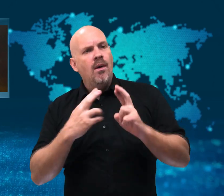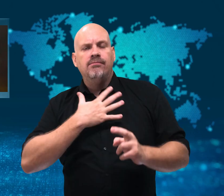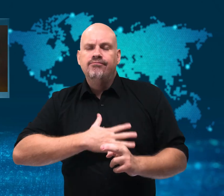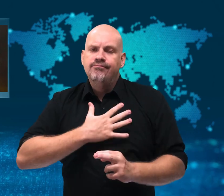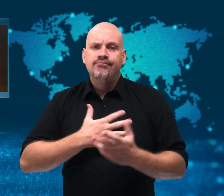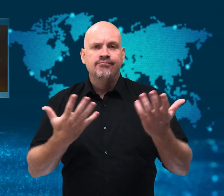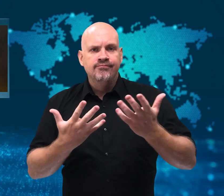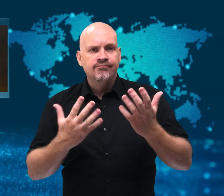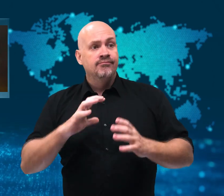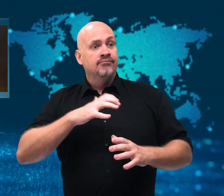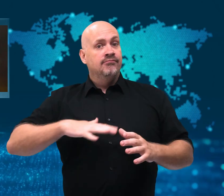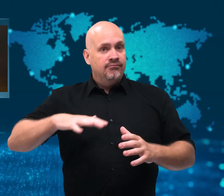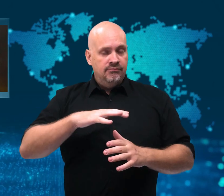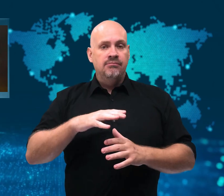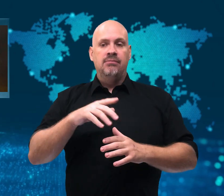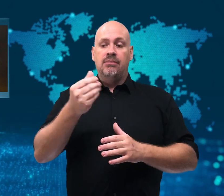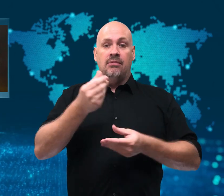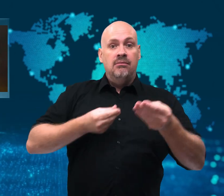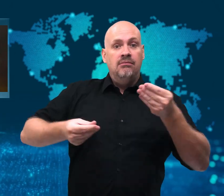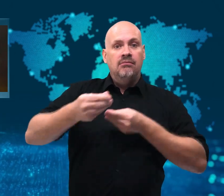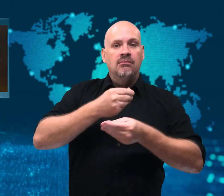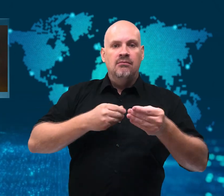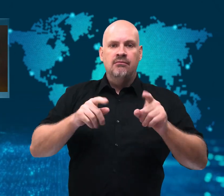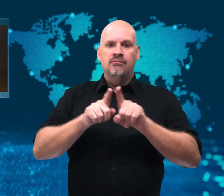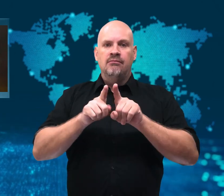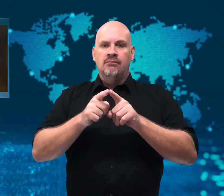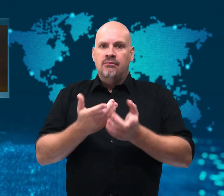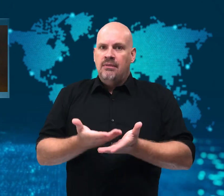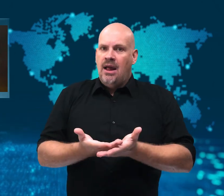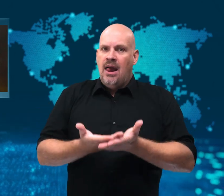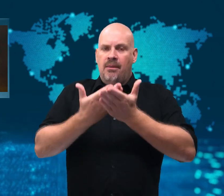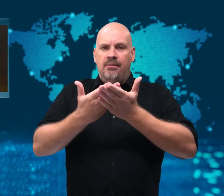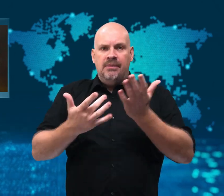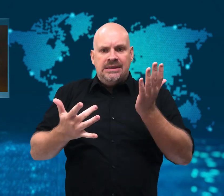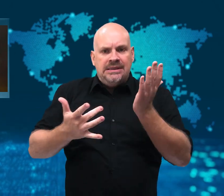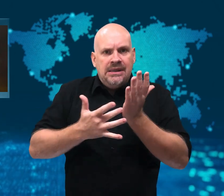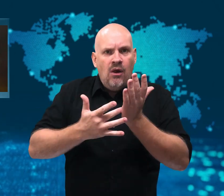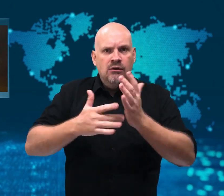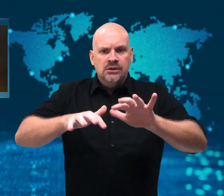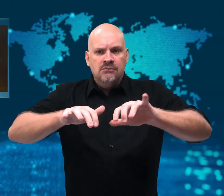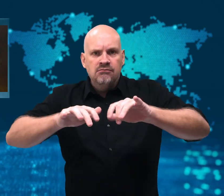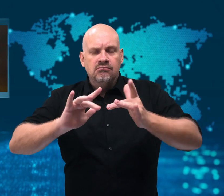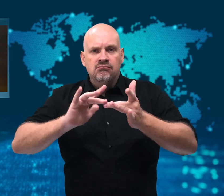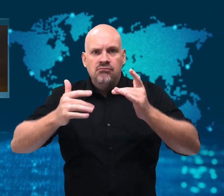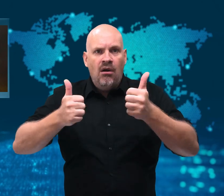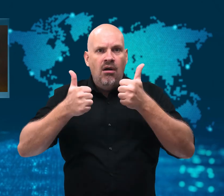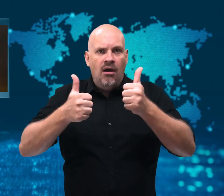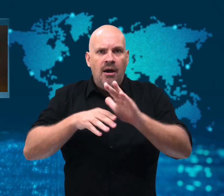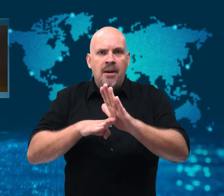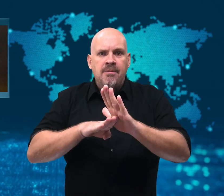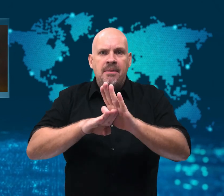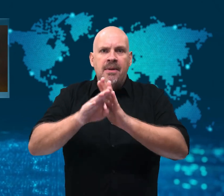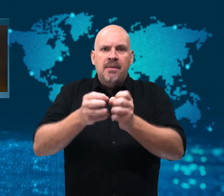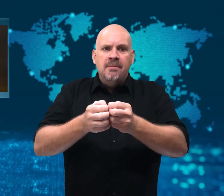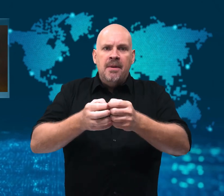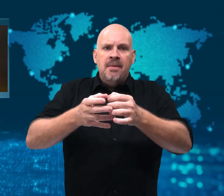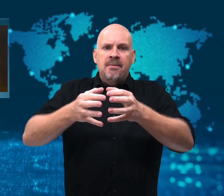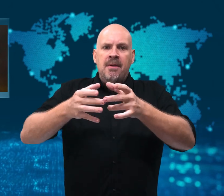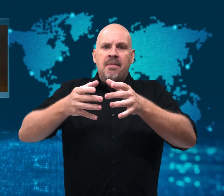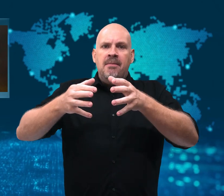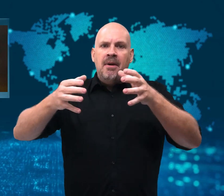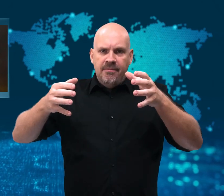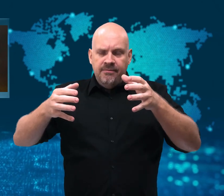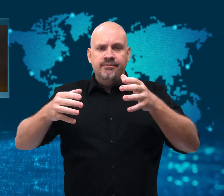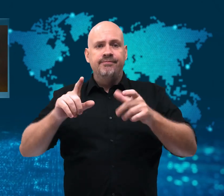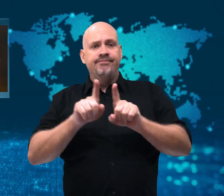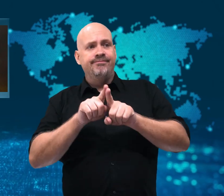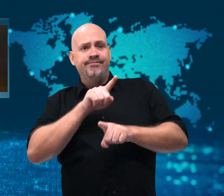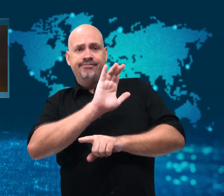His government says it would boost the economy and create jobs.